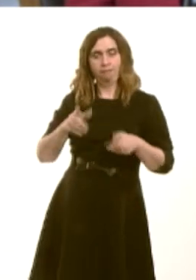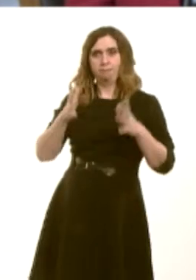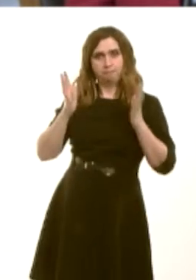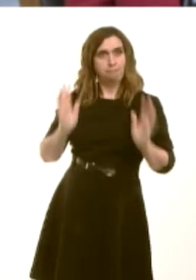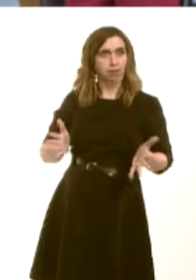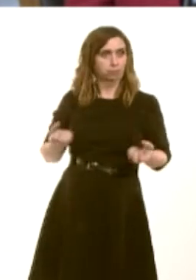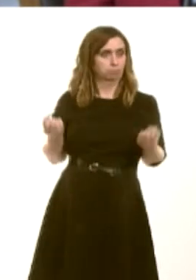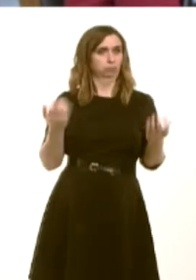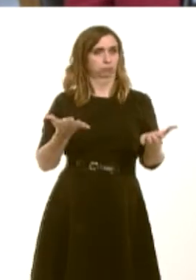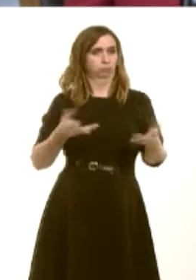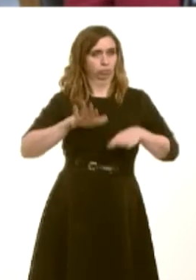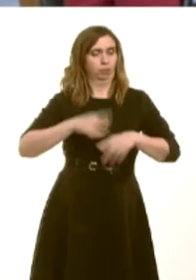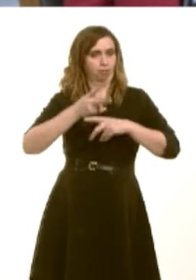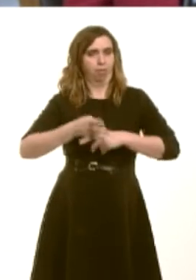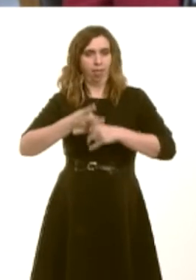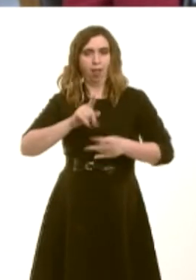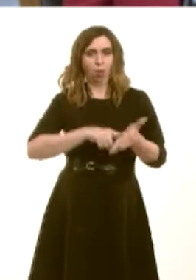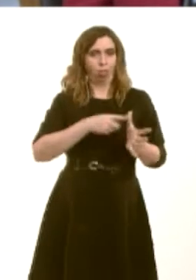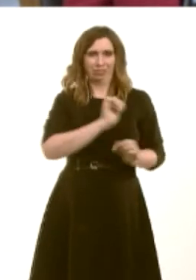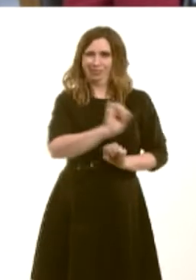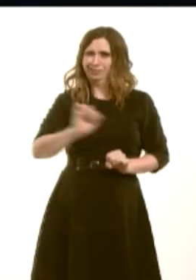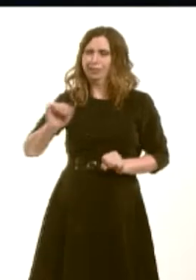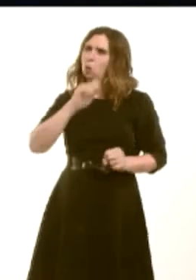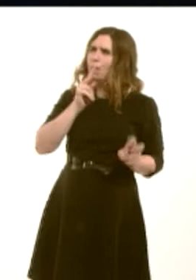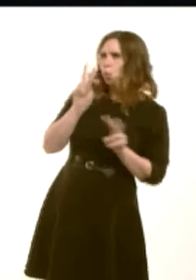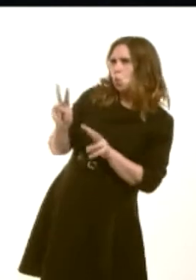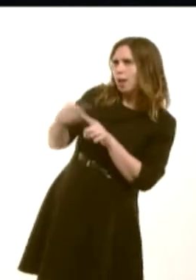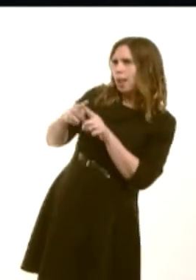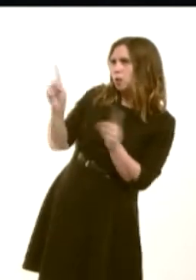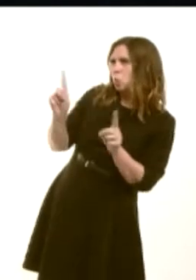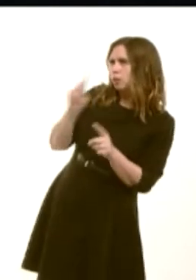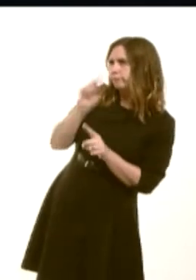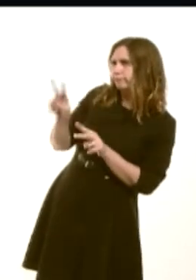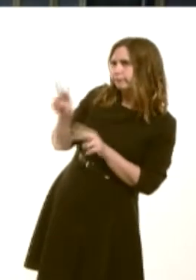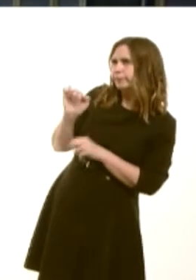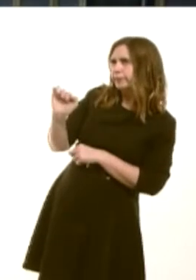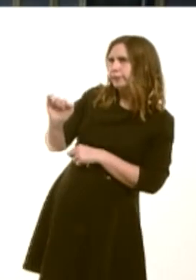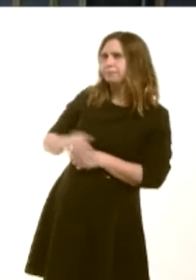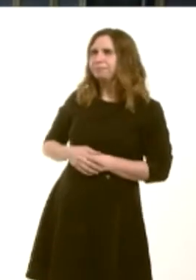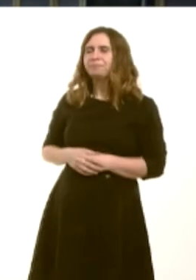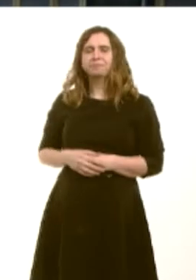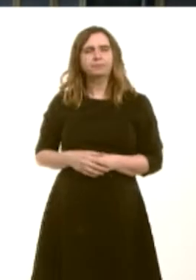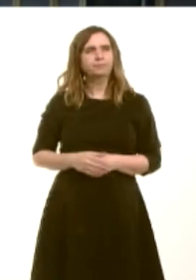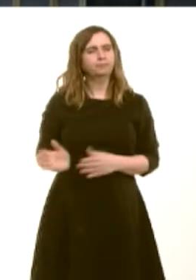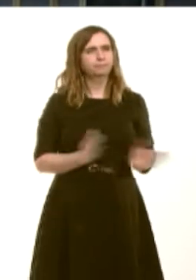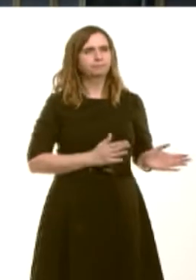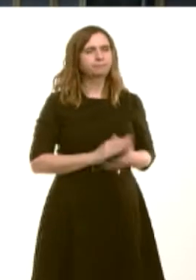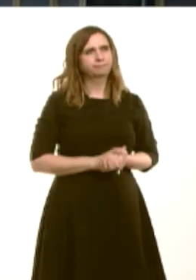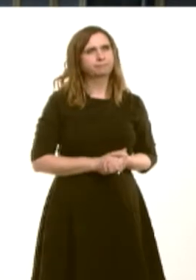Iím sure they will study what happens in some authorities in England with interest. Sandy Mewies: 8. A wnaiff y Prif Weinidog roi'r wybodaeth ddiweddaraf am y gefnogaeth